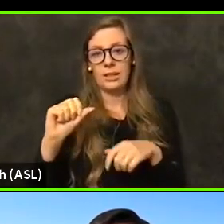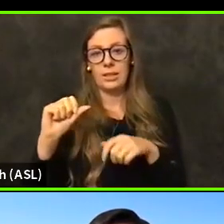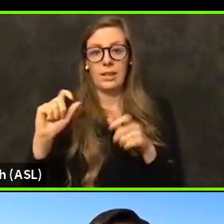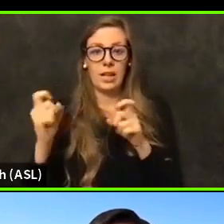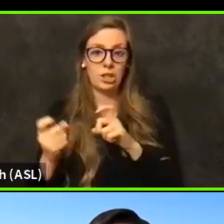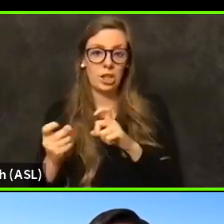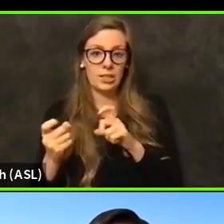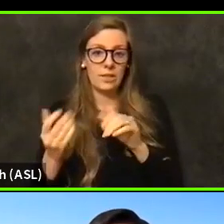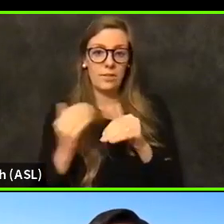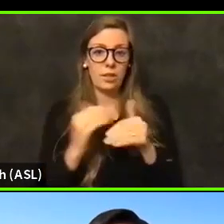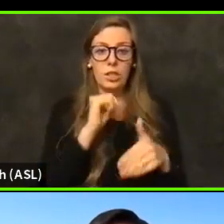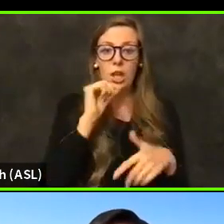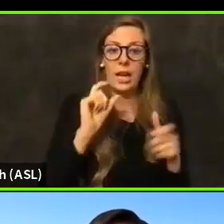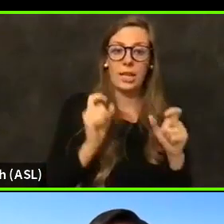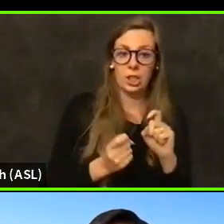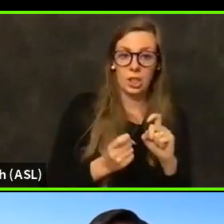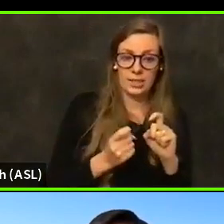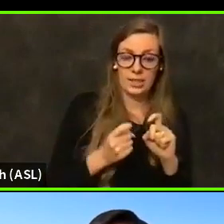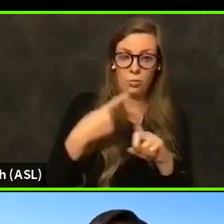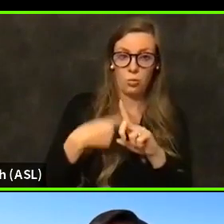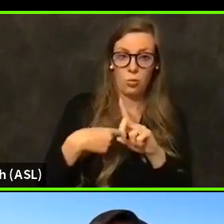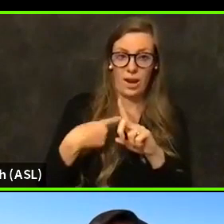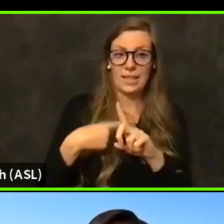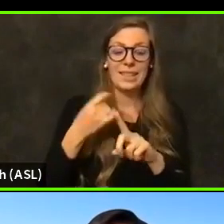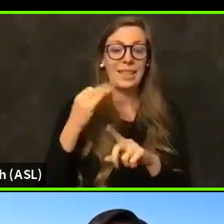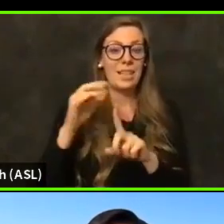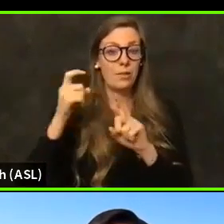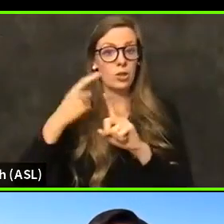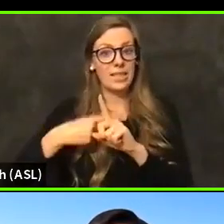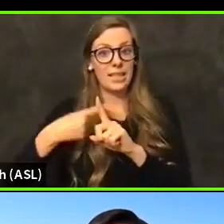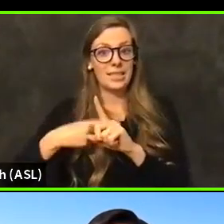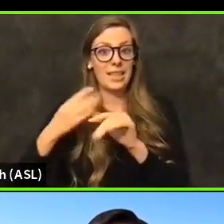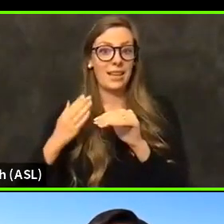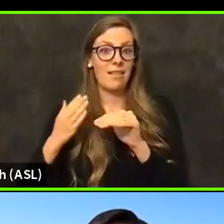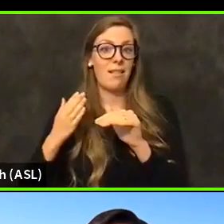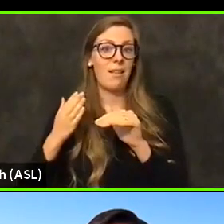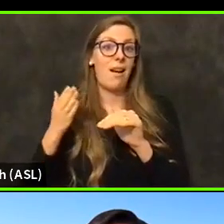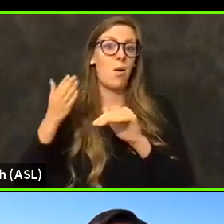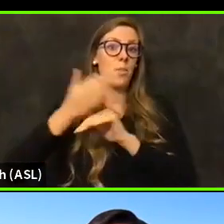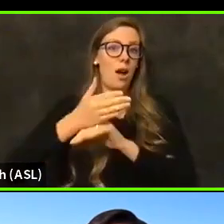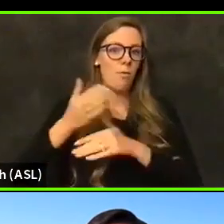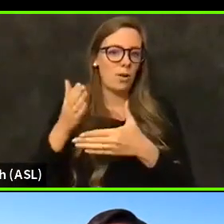Now, if you are testing above the median for the state, then you get a